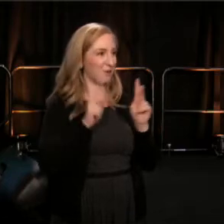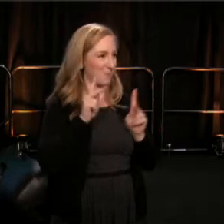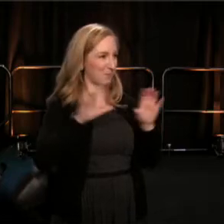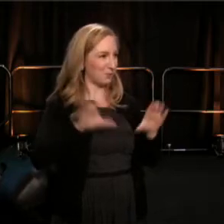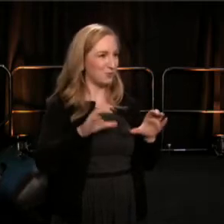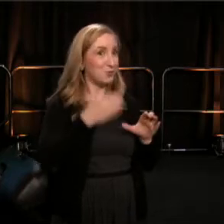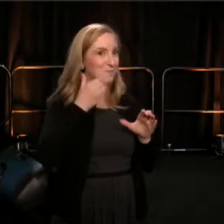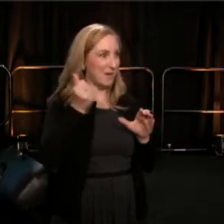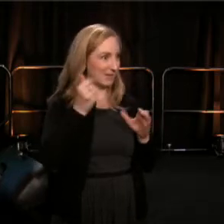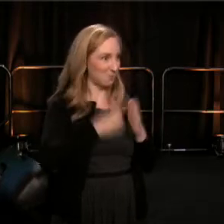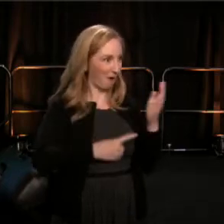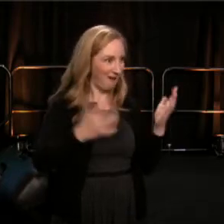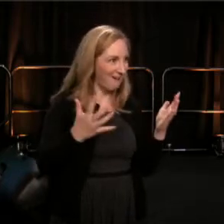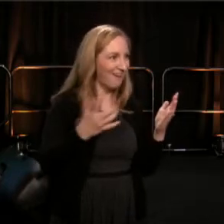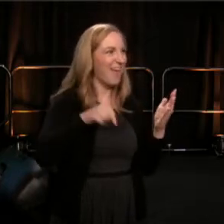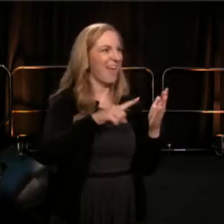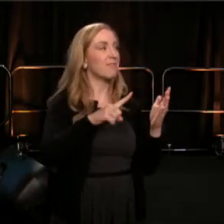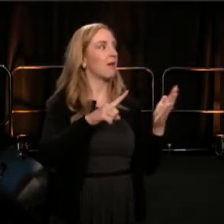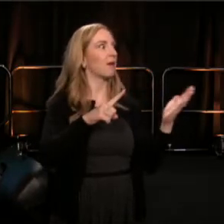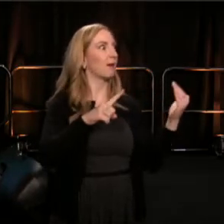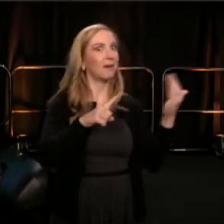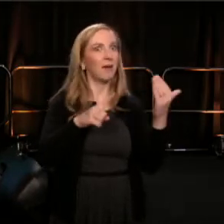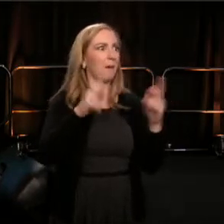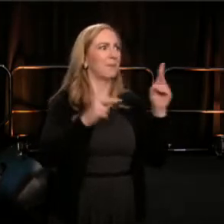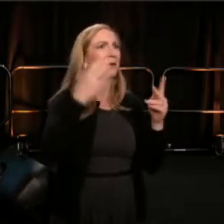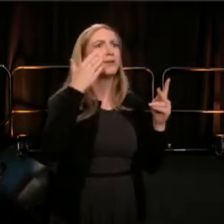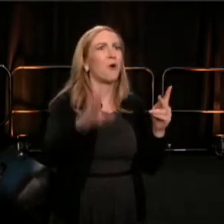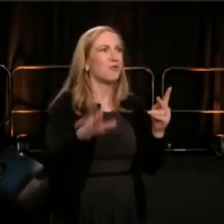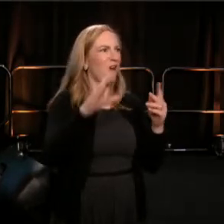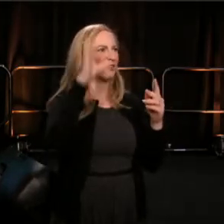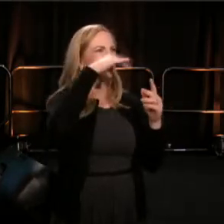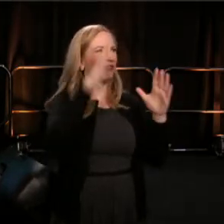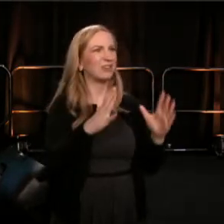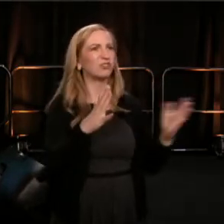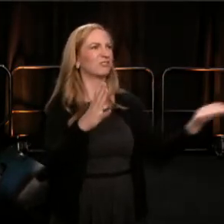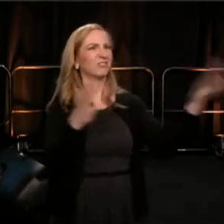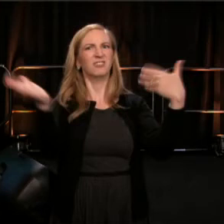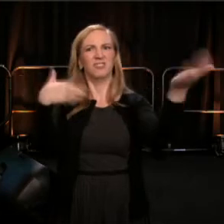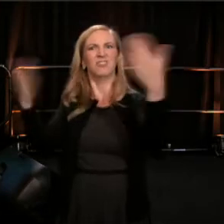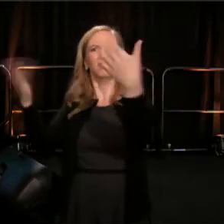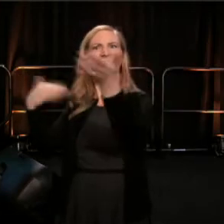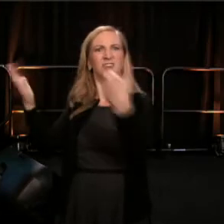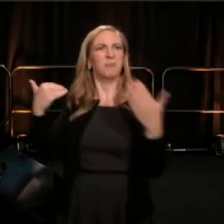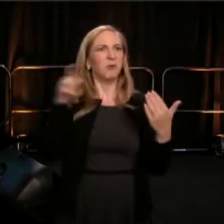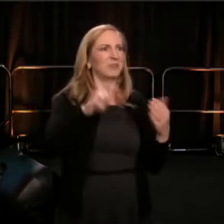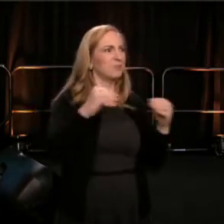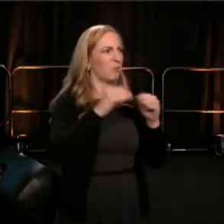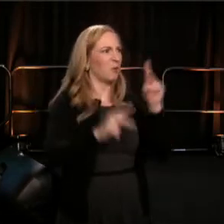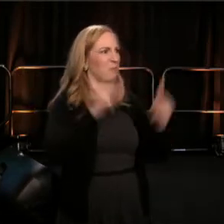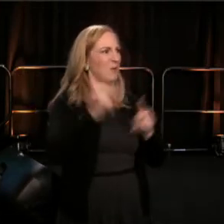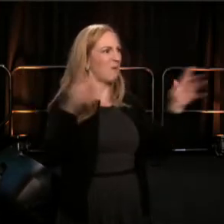they rallied a group of strangers into a community, and the sergeant of arms brought them to witness